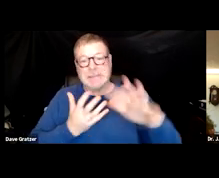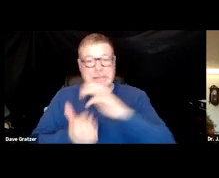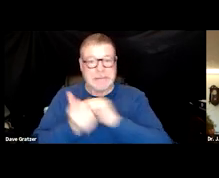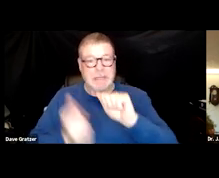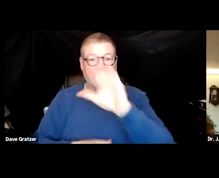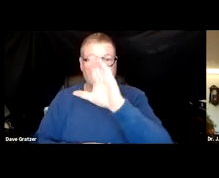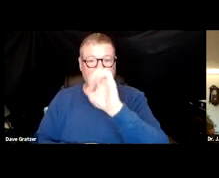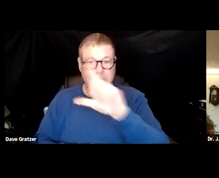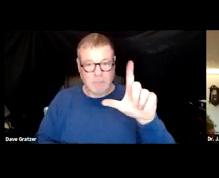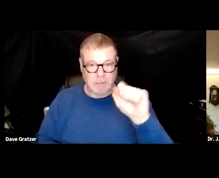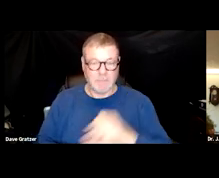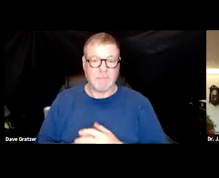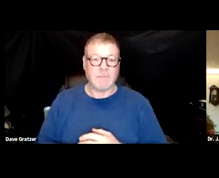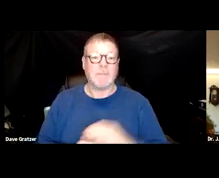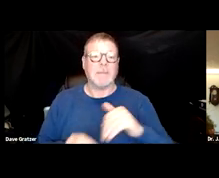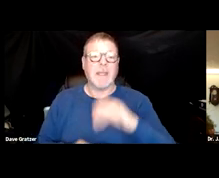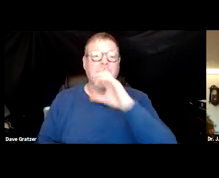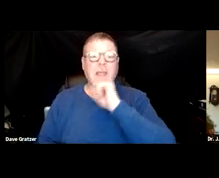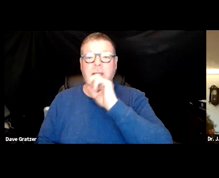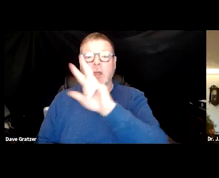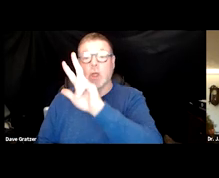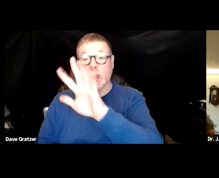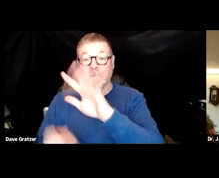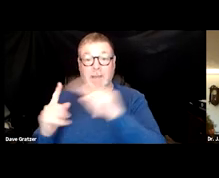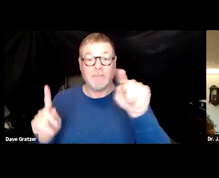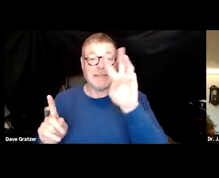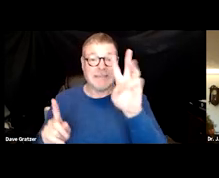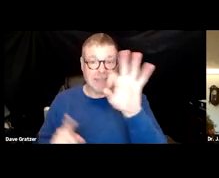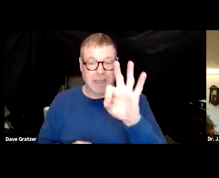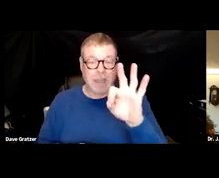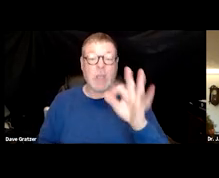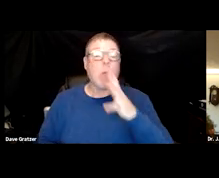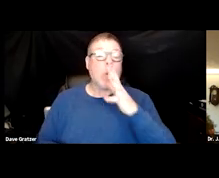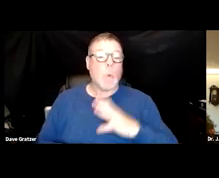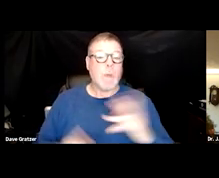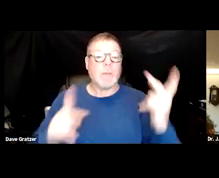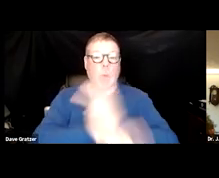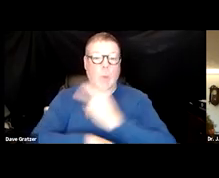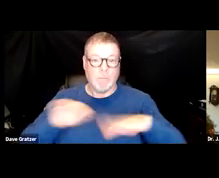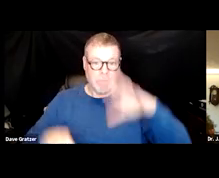Typically it's in ages 35 69, women greater than men. And the risk factors